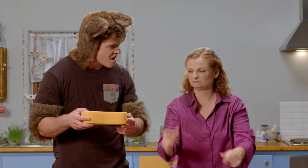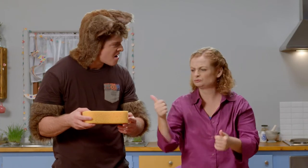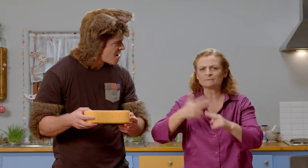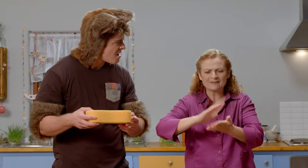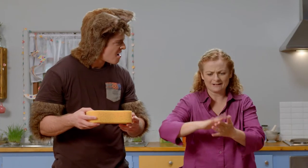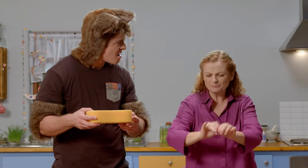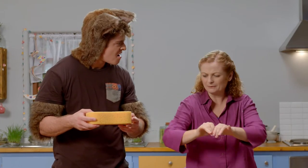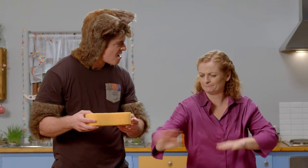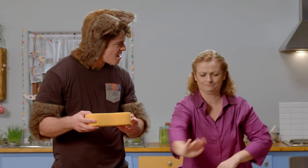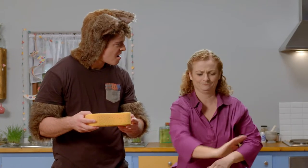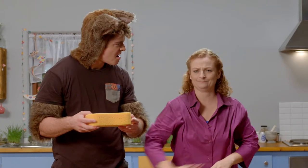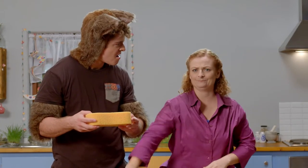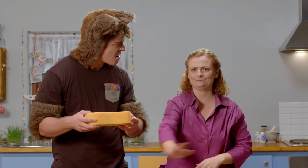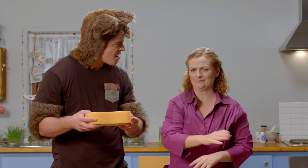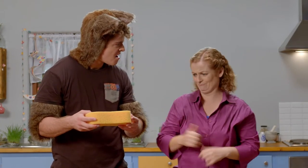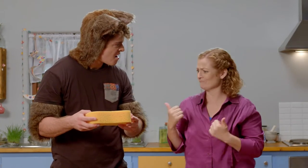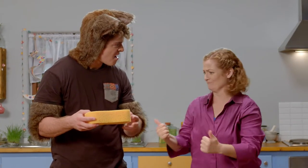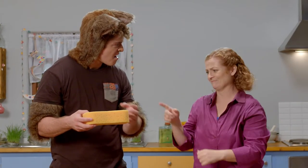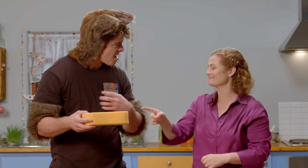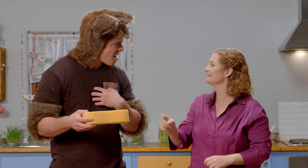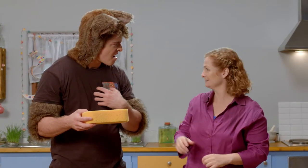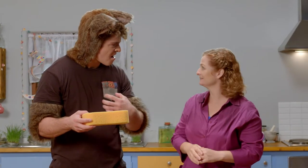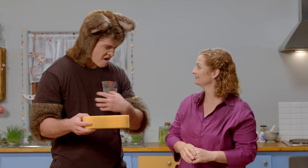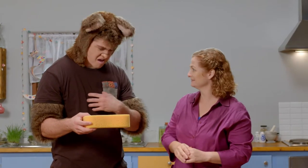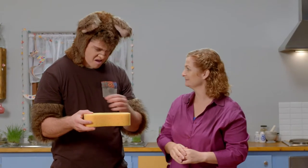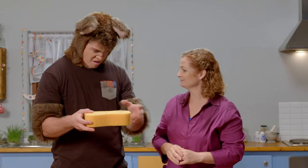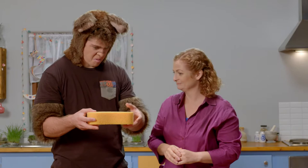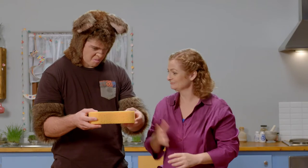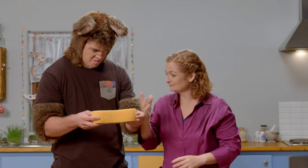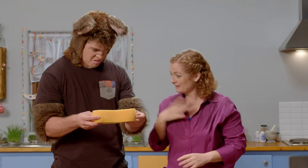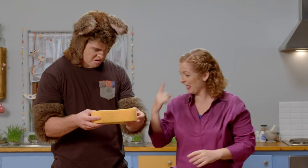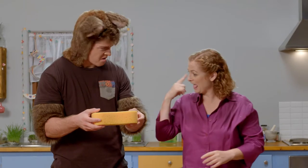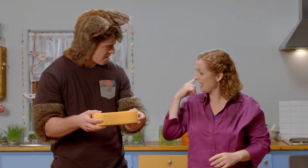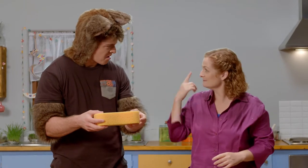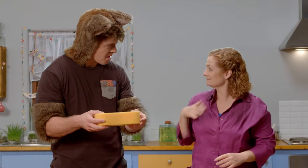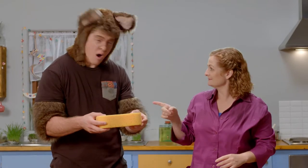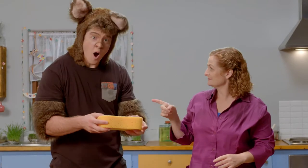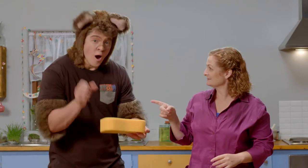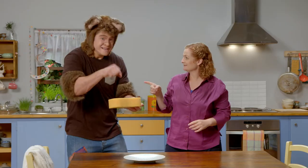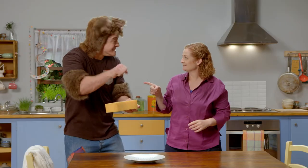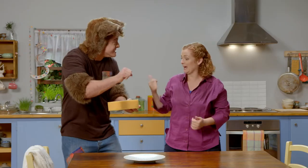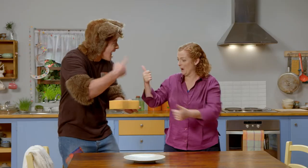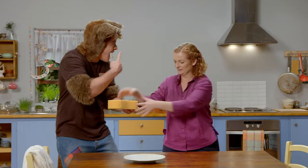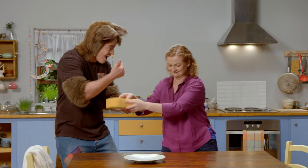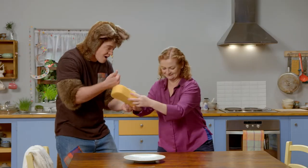and it's good for cleaning up spills. Oh. Would you like to try it?